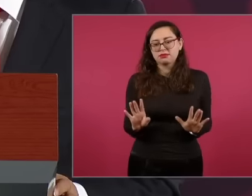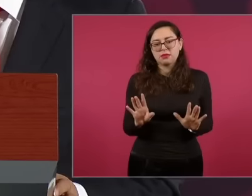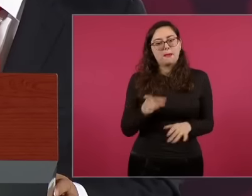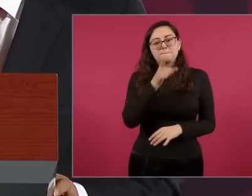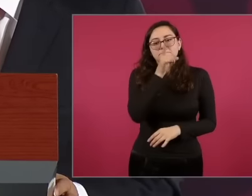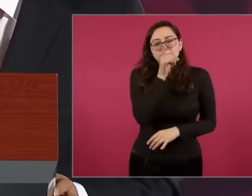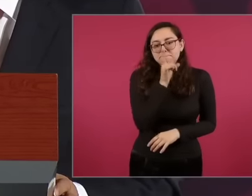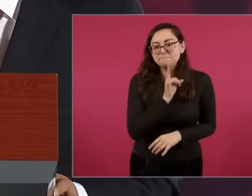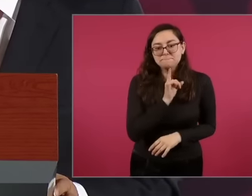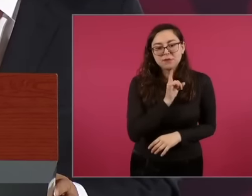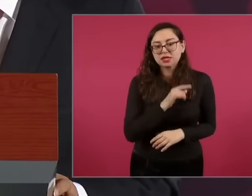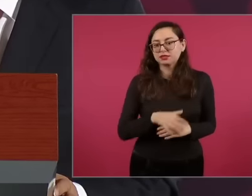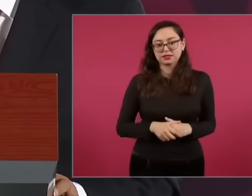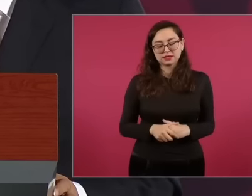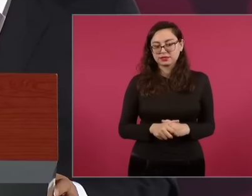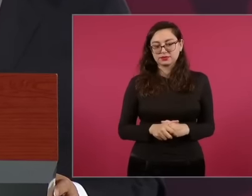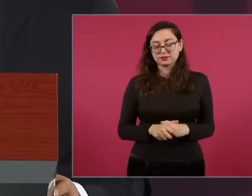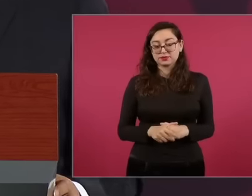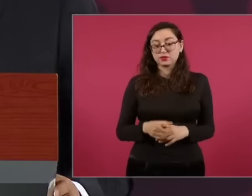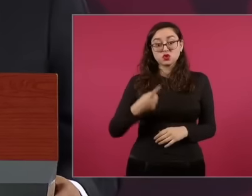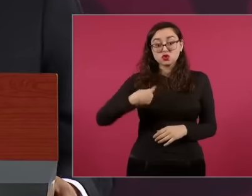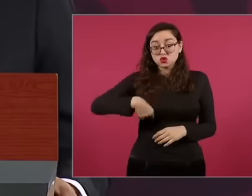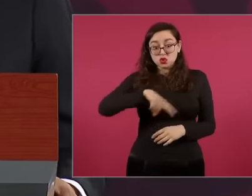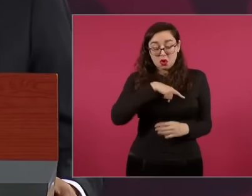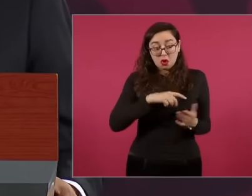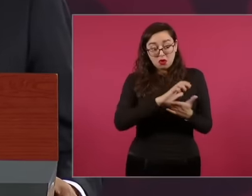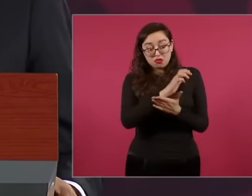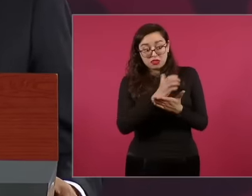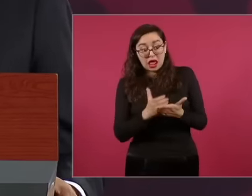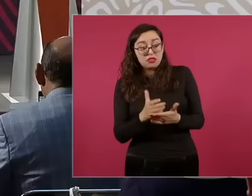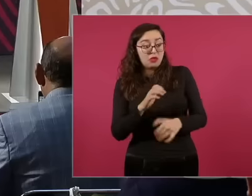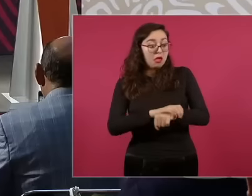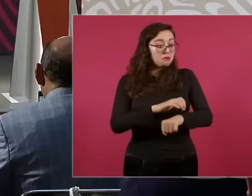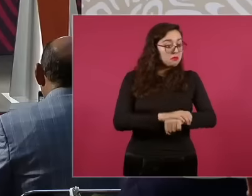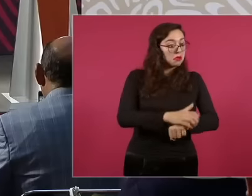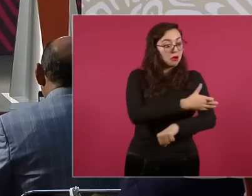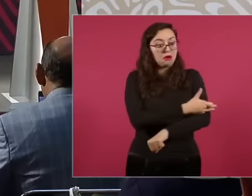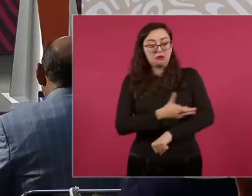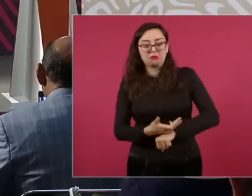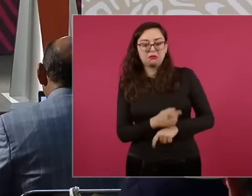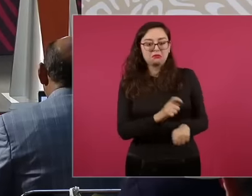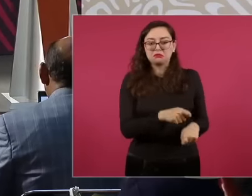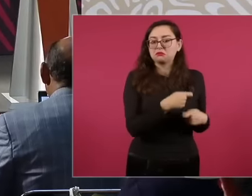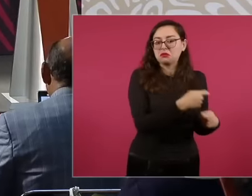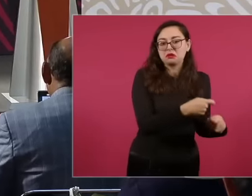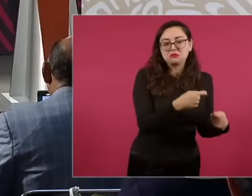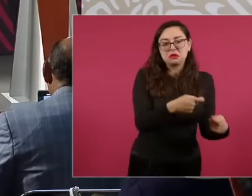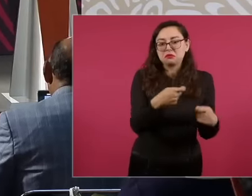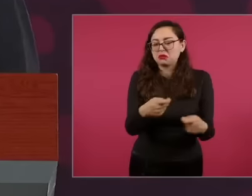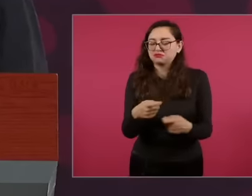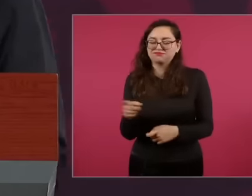We don't allow corruption. Eh, there is no cronyism, there is no influence,